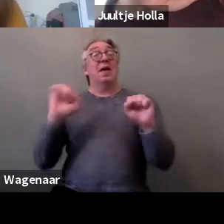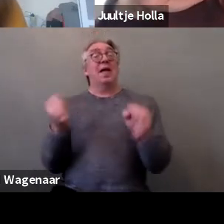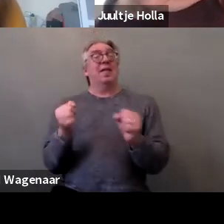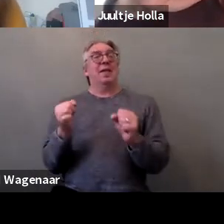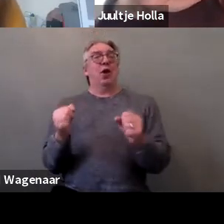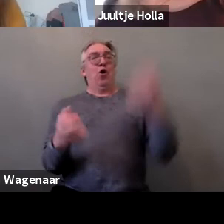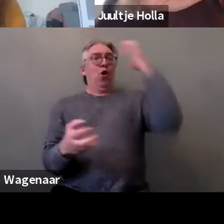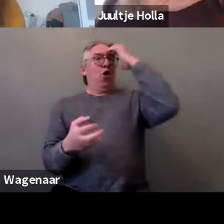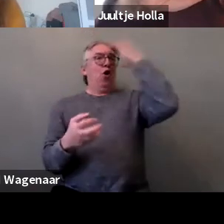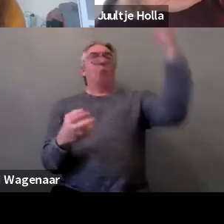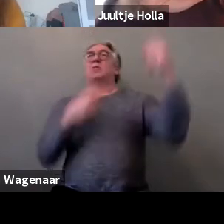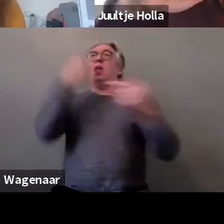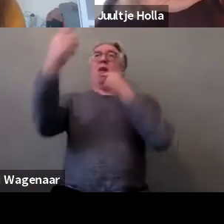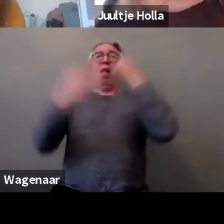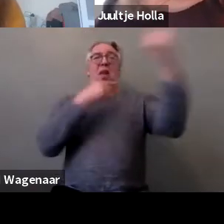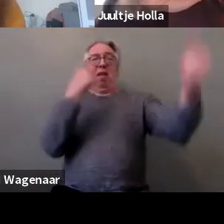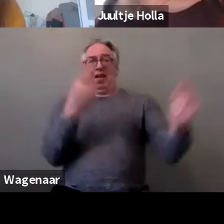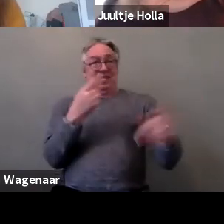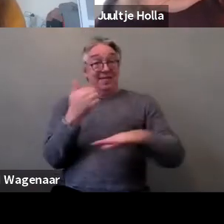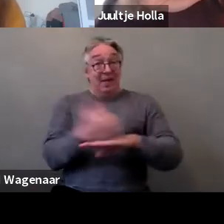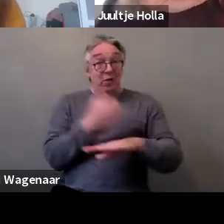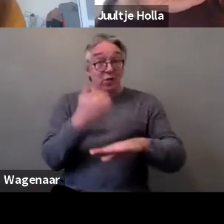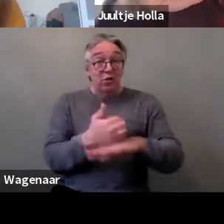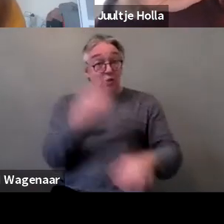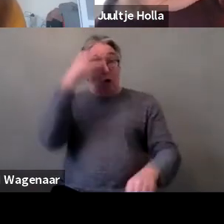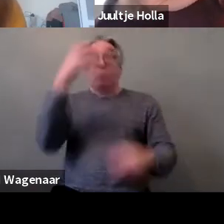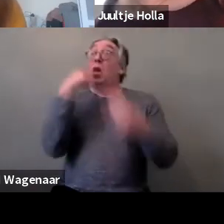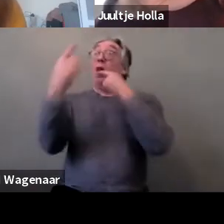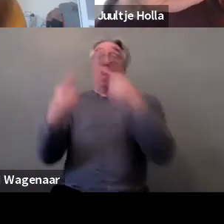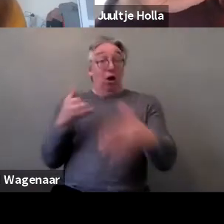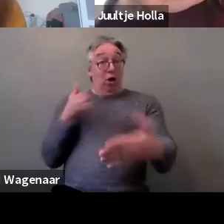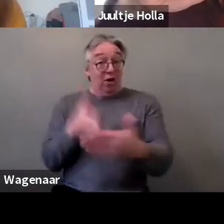in Europe against women's rights and really do you think